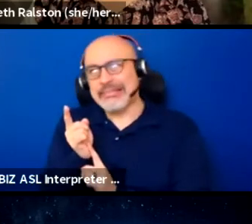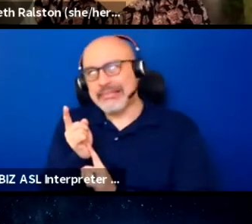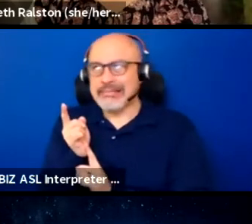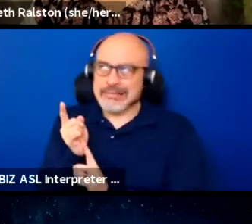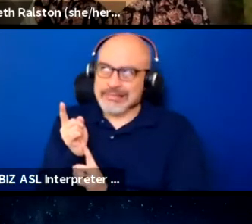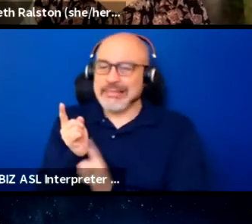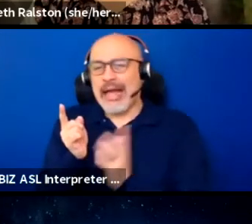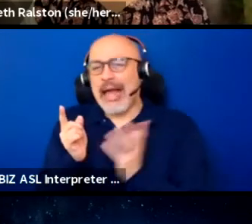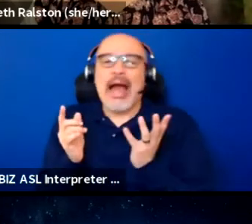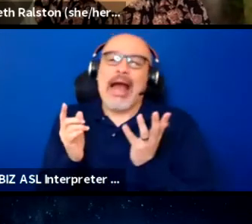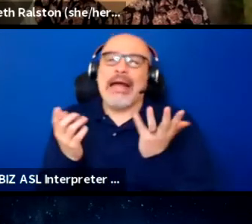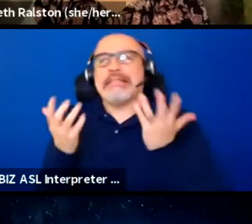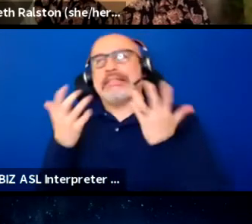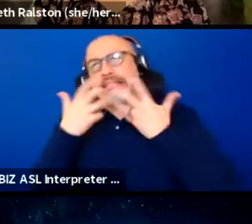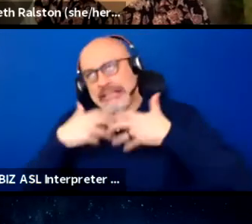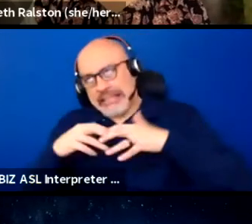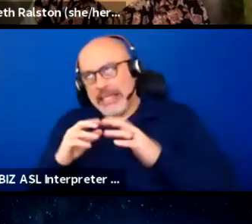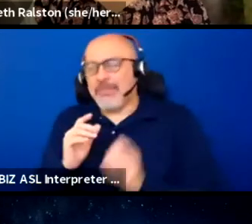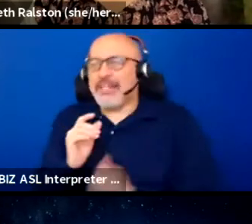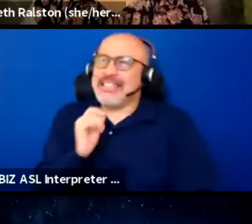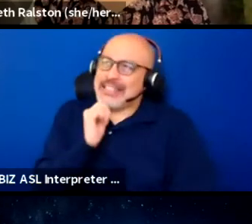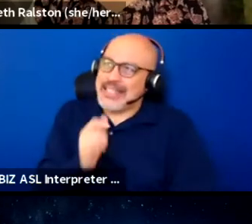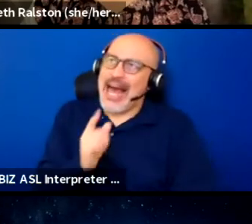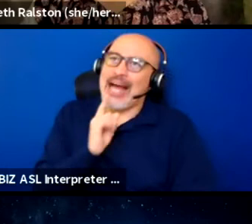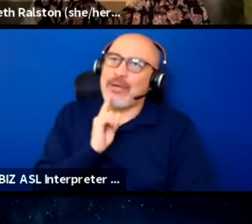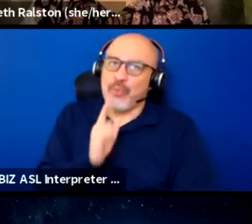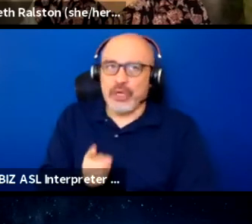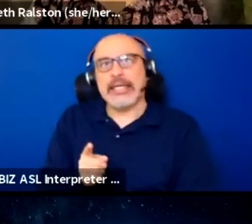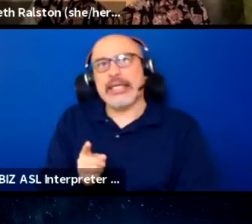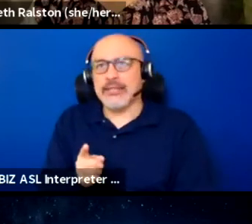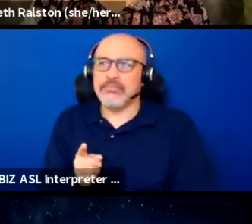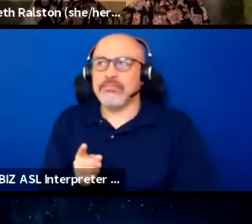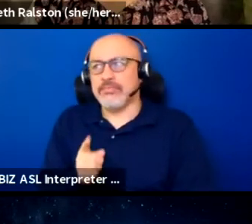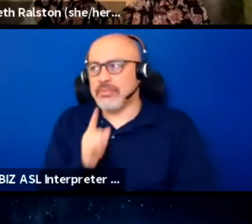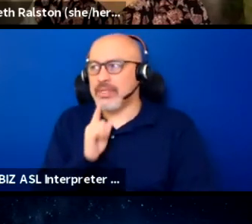seamlessness of the lesson does not guarantee, like, learning of a student,